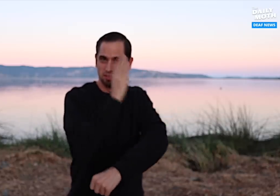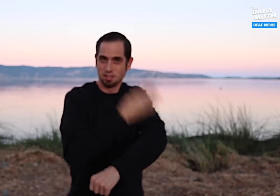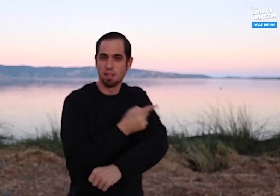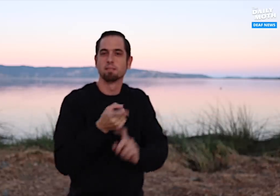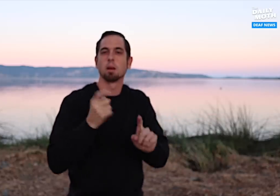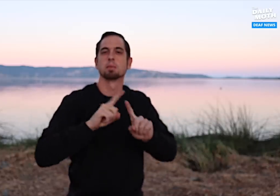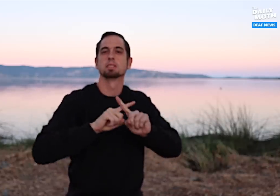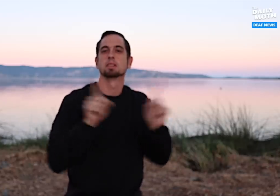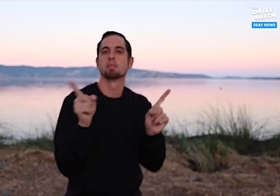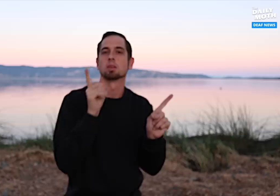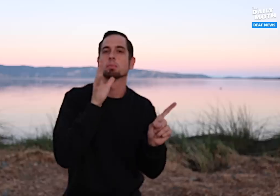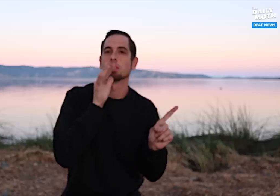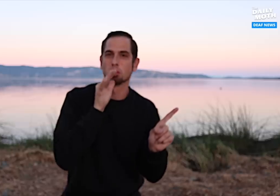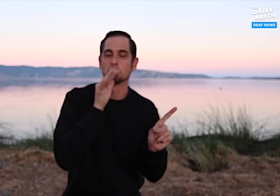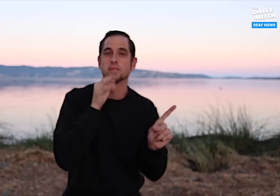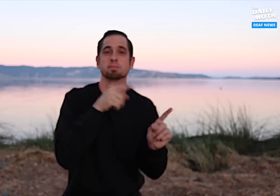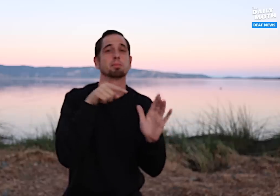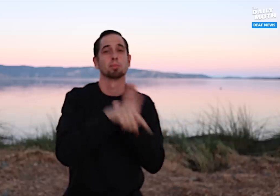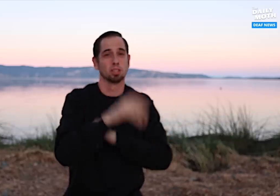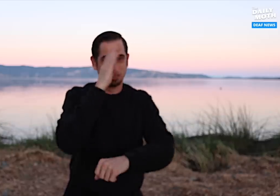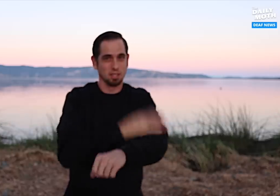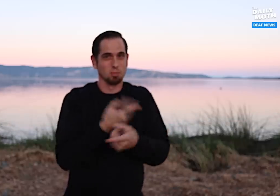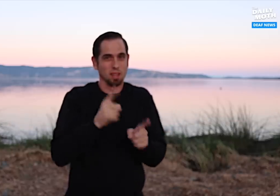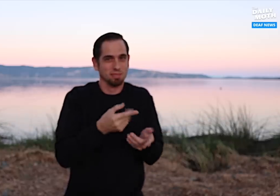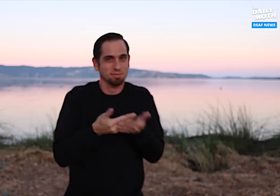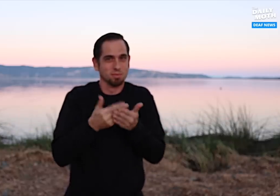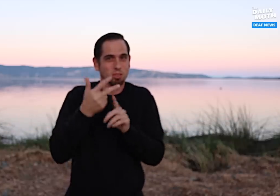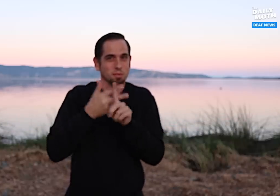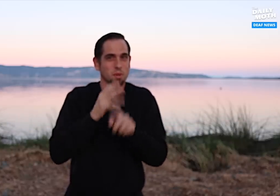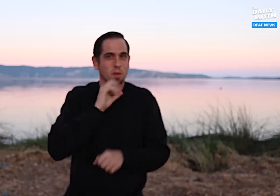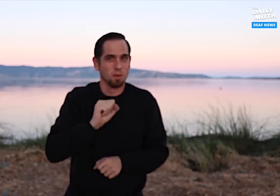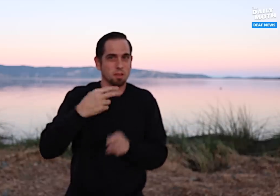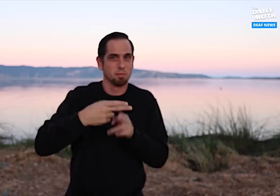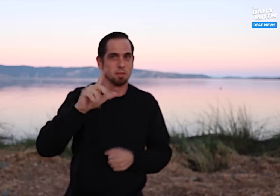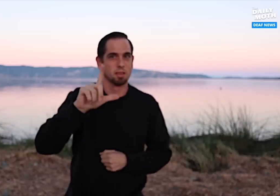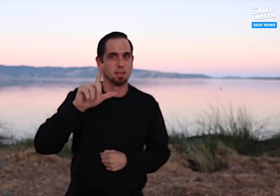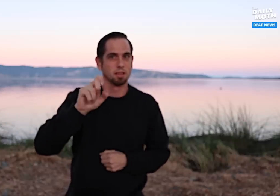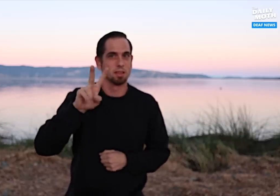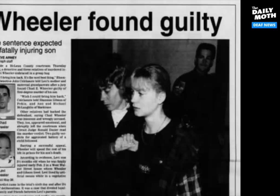from a different mother. The infant was only three months old and named Levi.